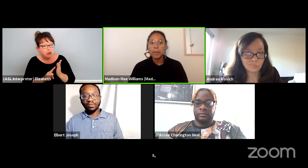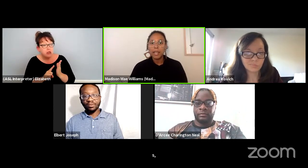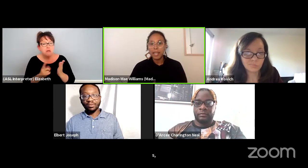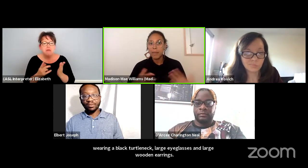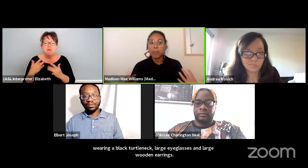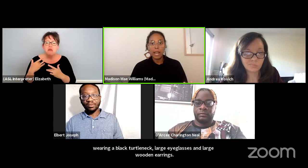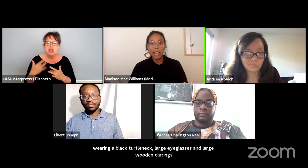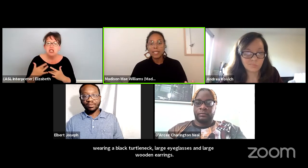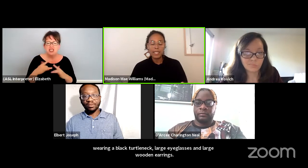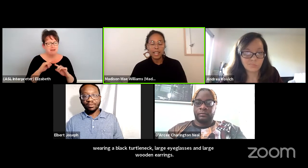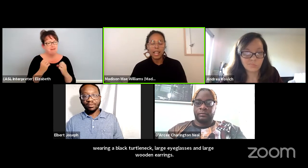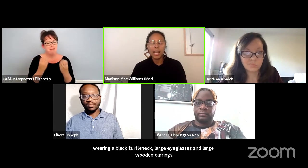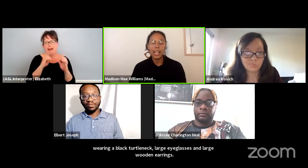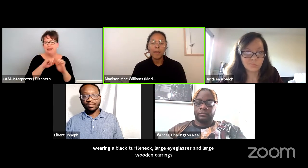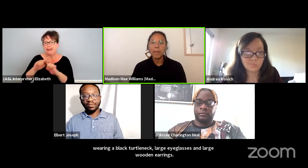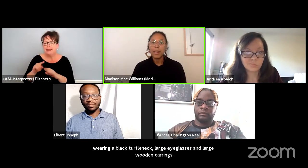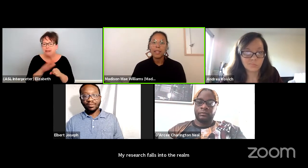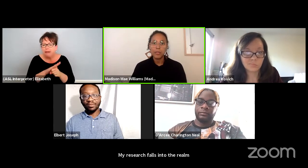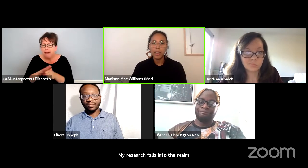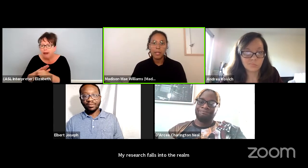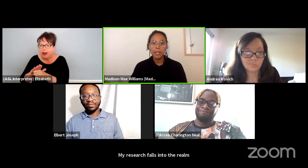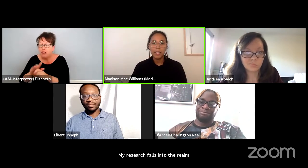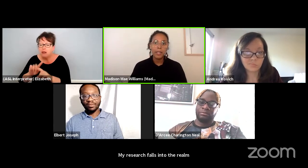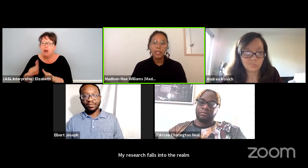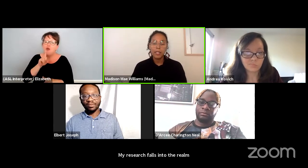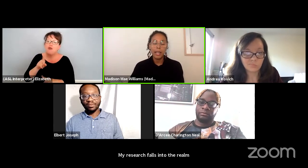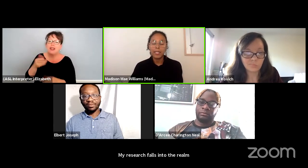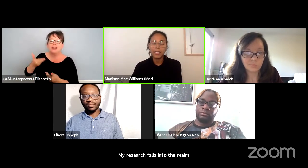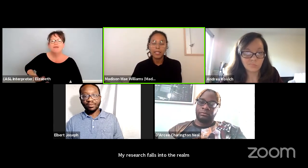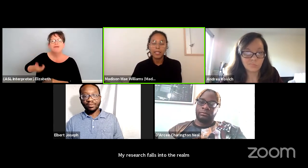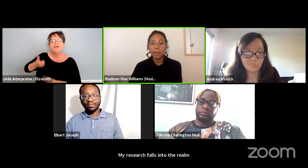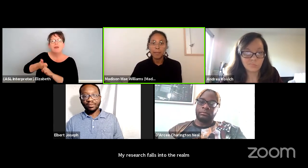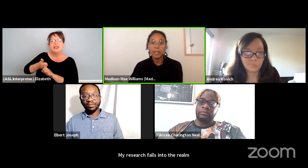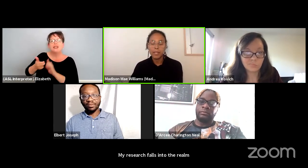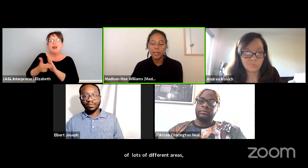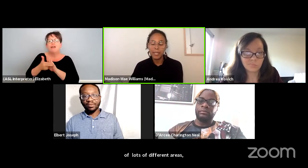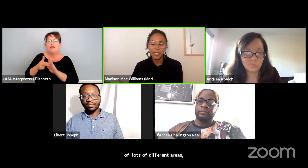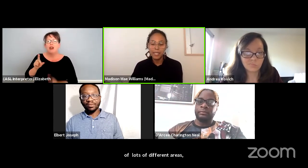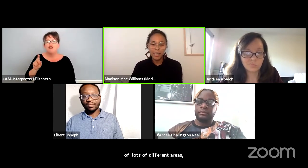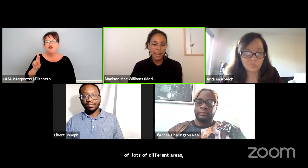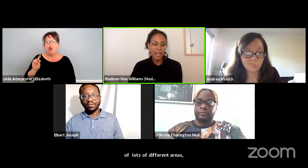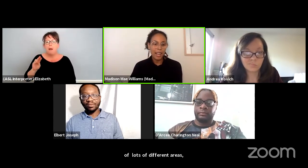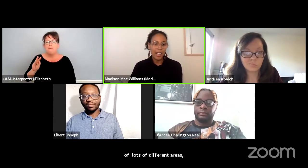but in practice I am a Dramaturg Director and Music Director.